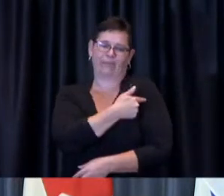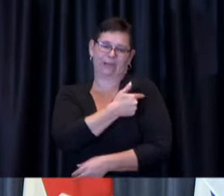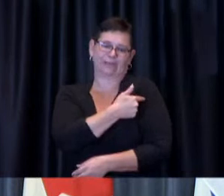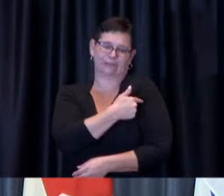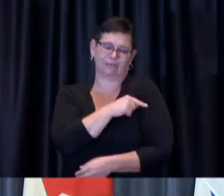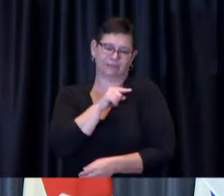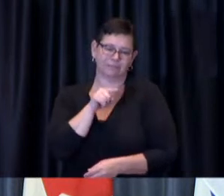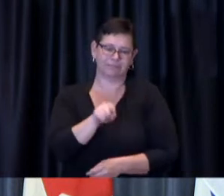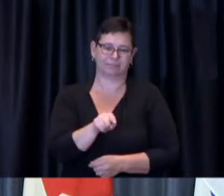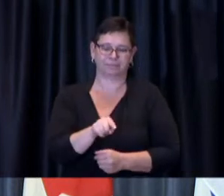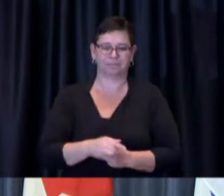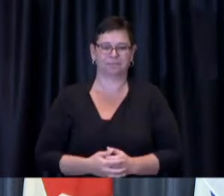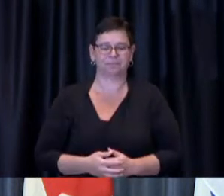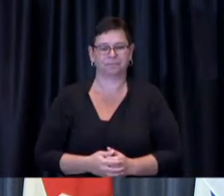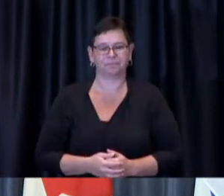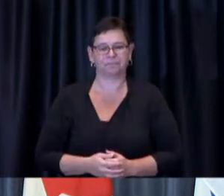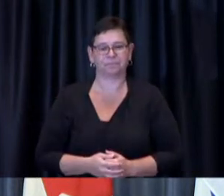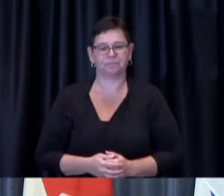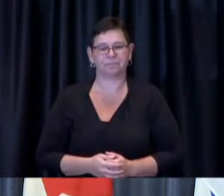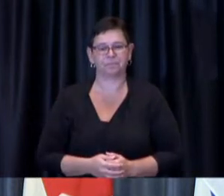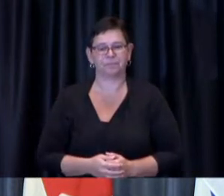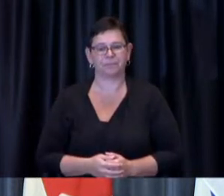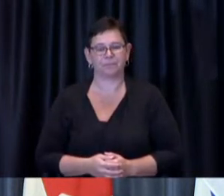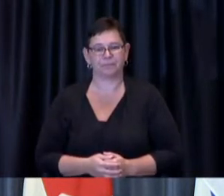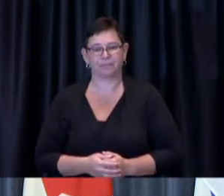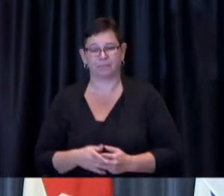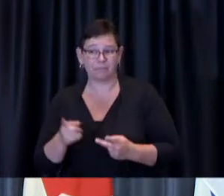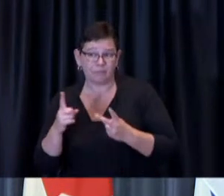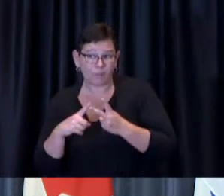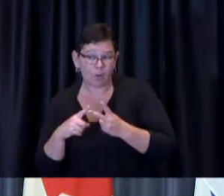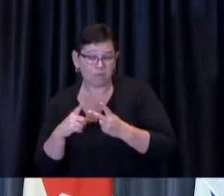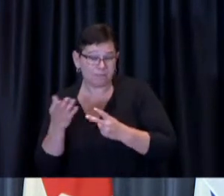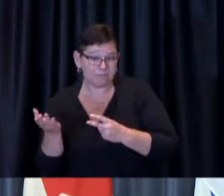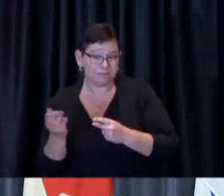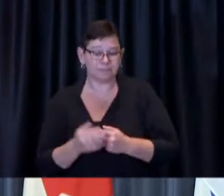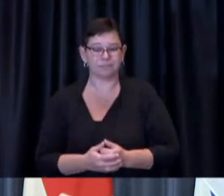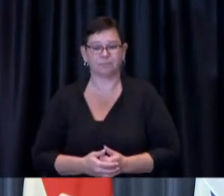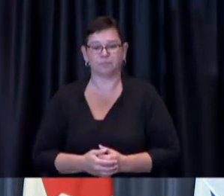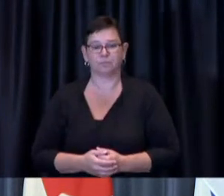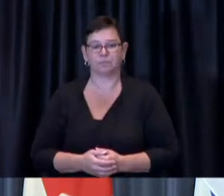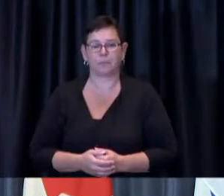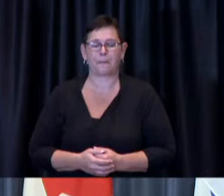follow up dave yeah just following on that is uh i guess for for for Mayor